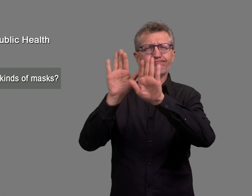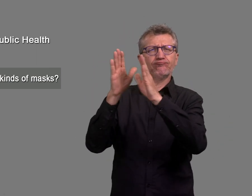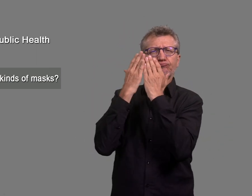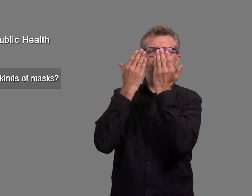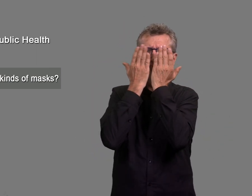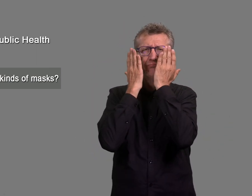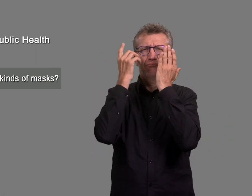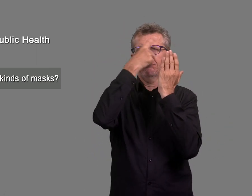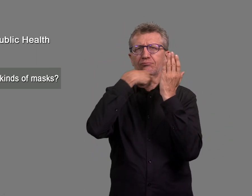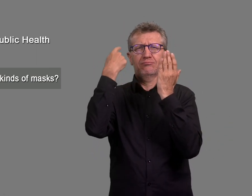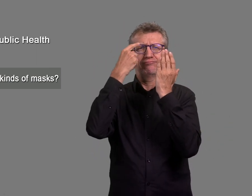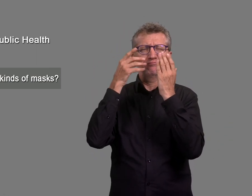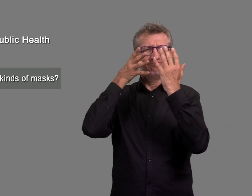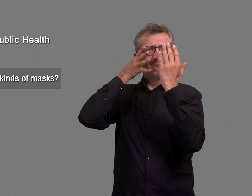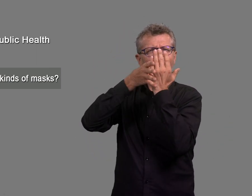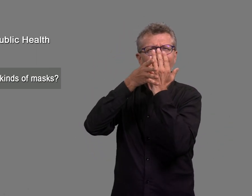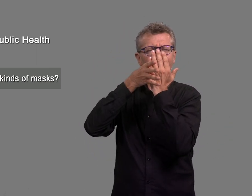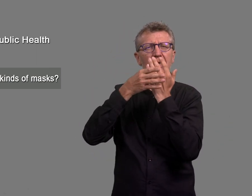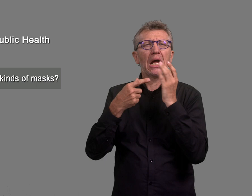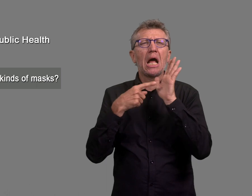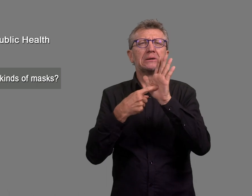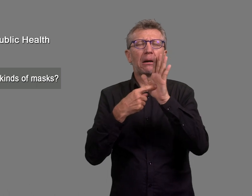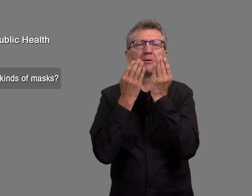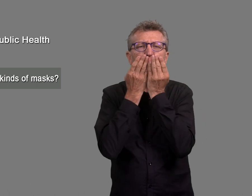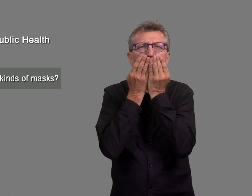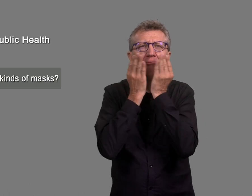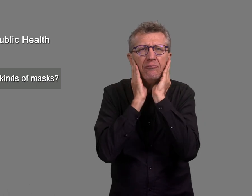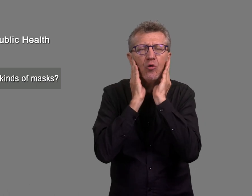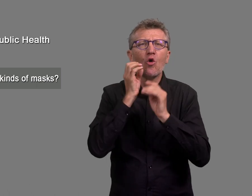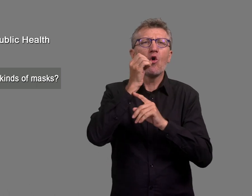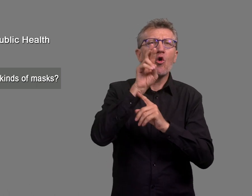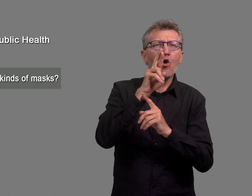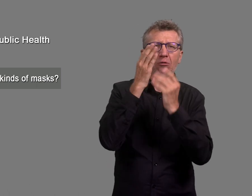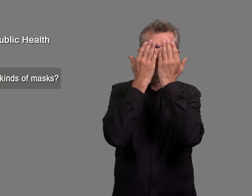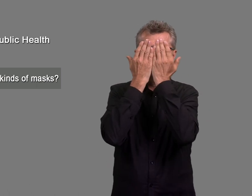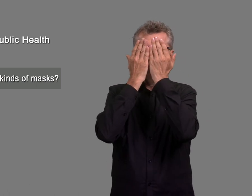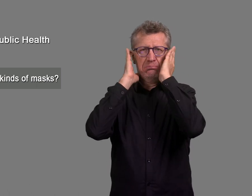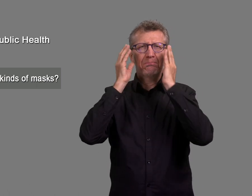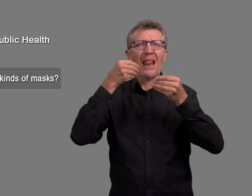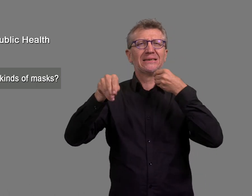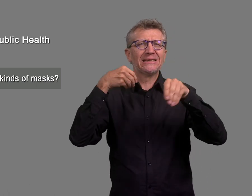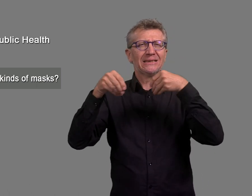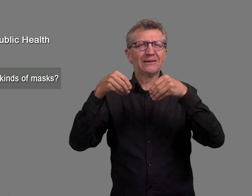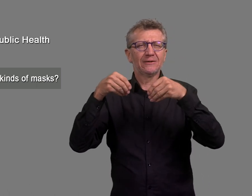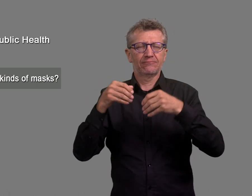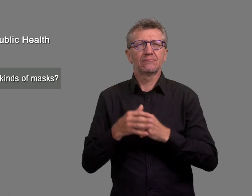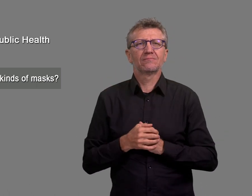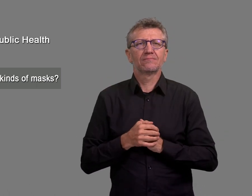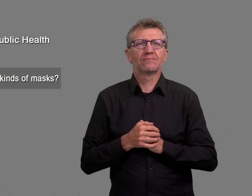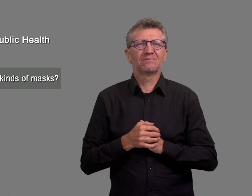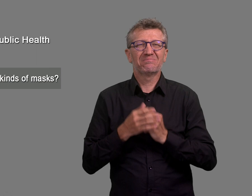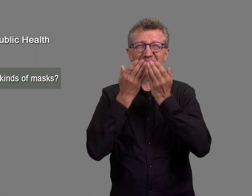clear face coverings such as visors and plastic shields.